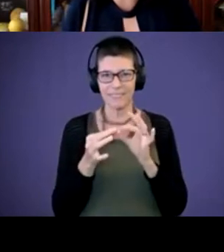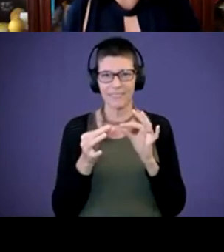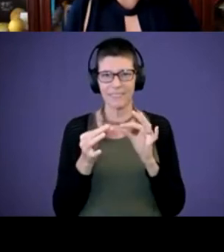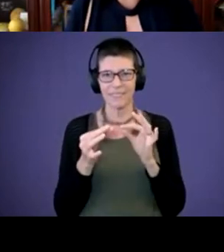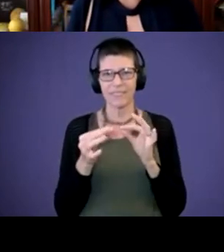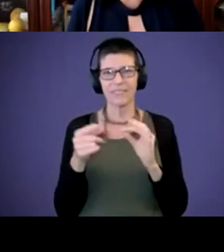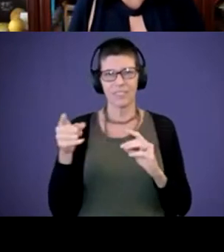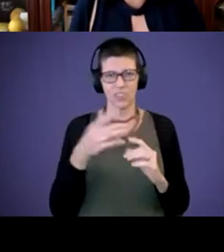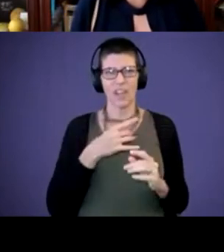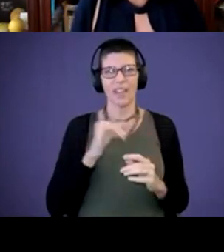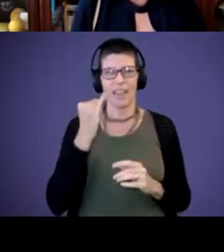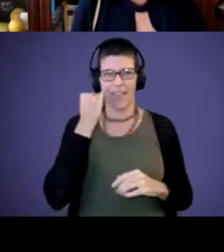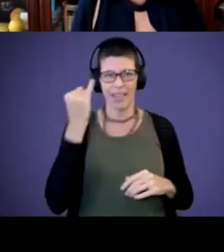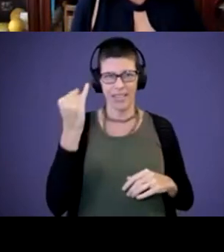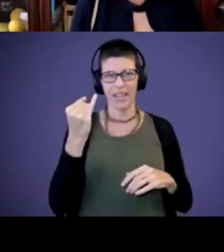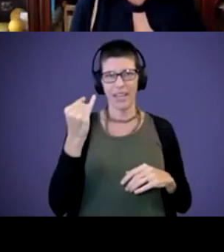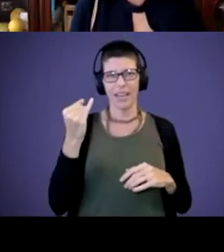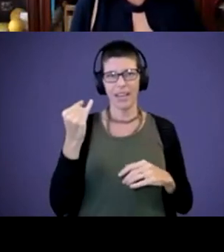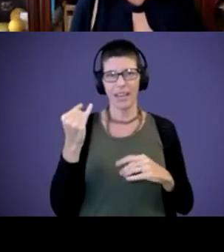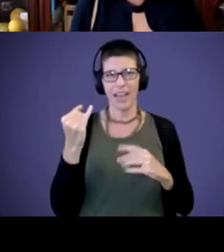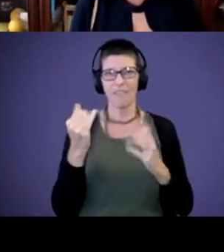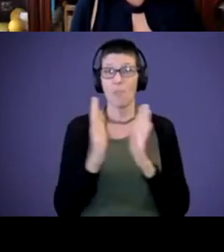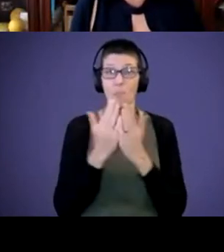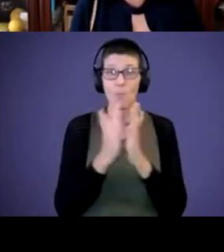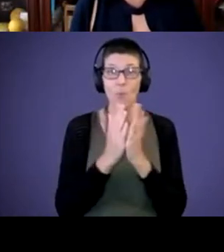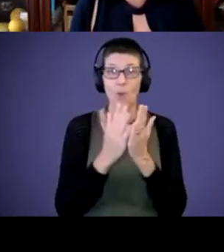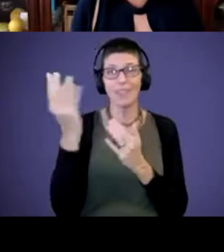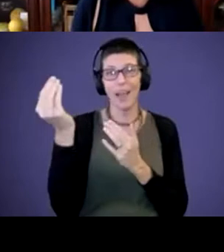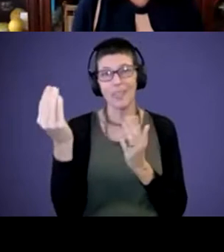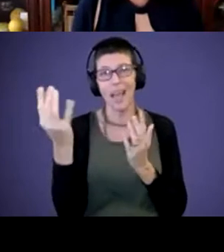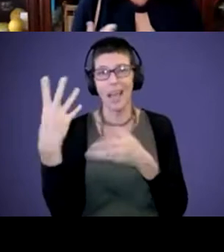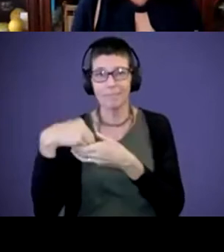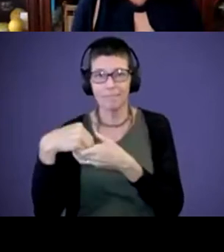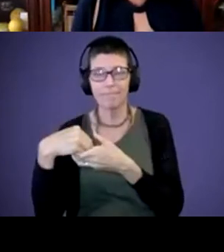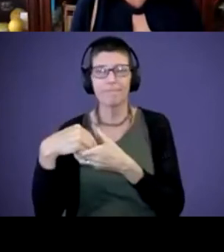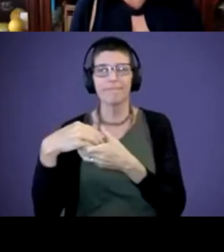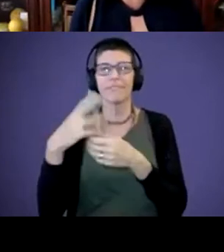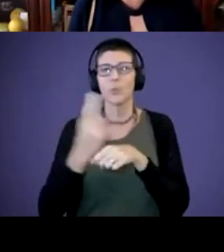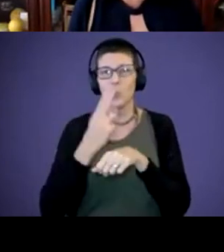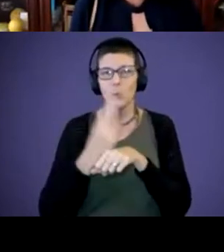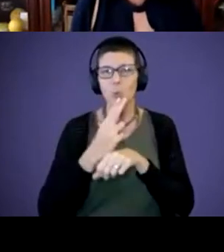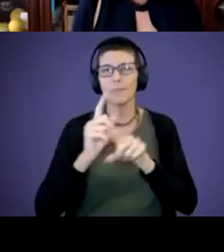idea of bringing books outside and the nature element and using all those illustrations and